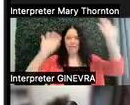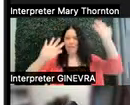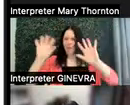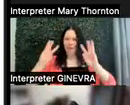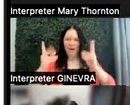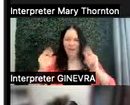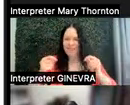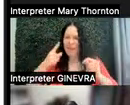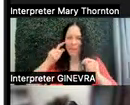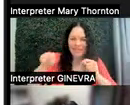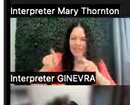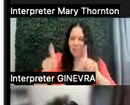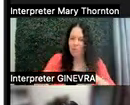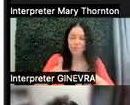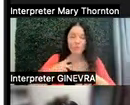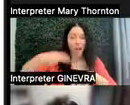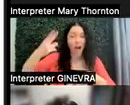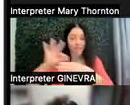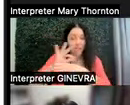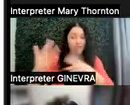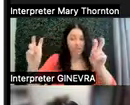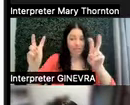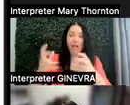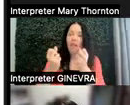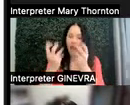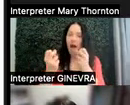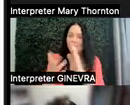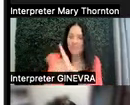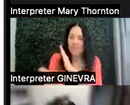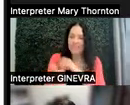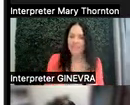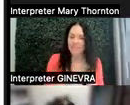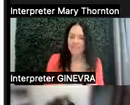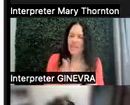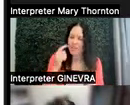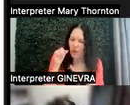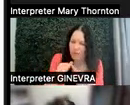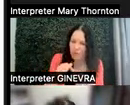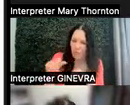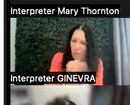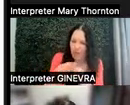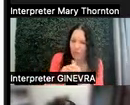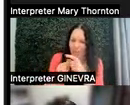Lots of skills. And I remember working with this child, or this young adult's